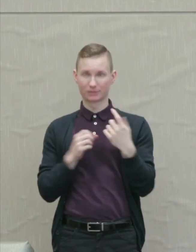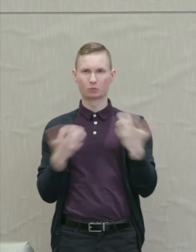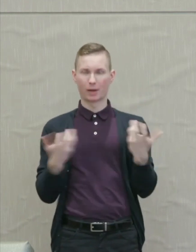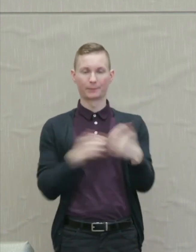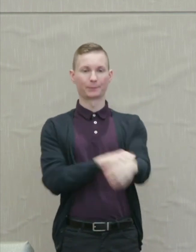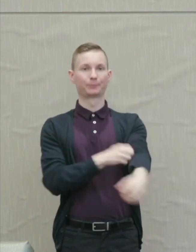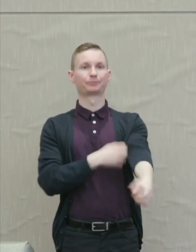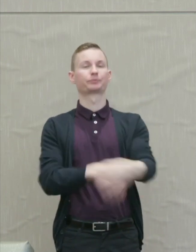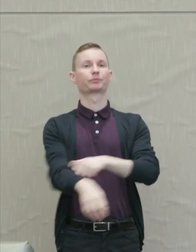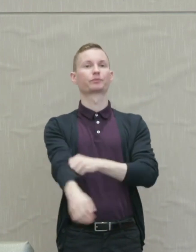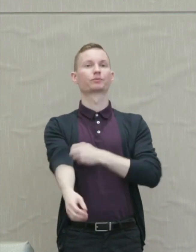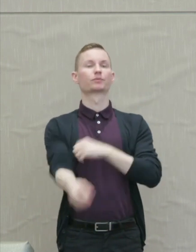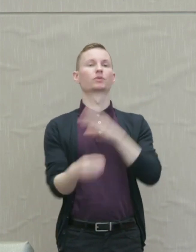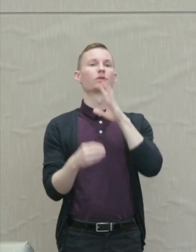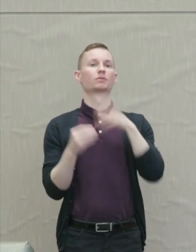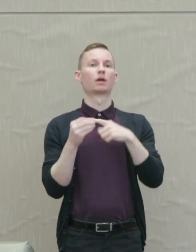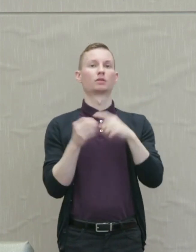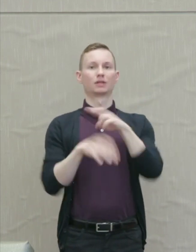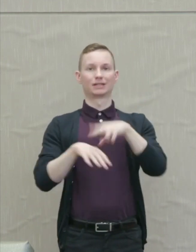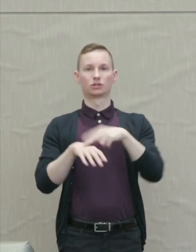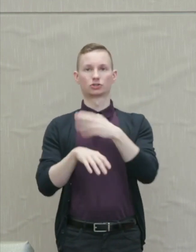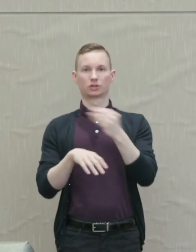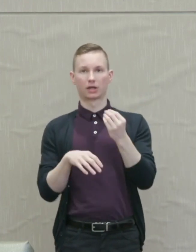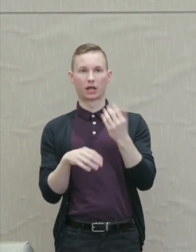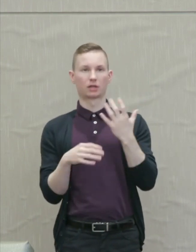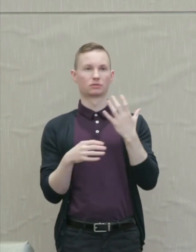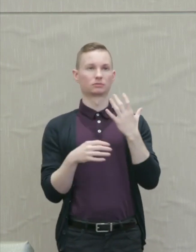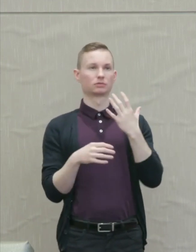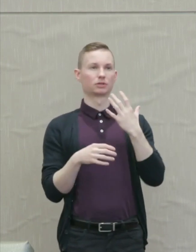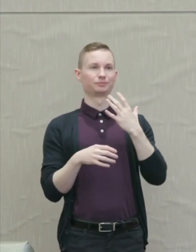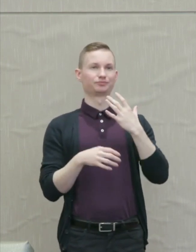in the nature and demeanor of the Furies themselves.